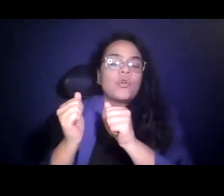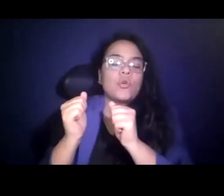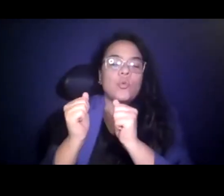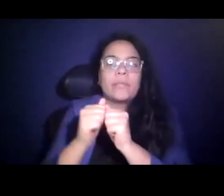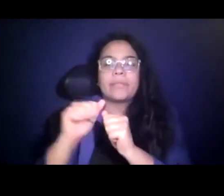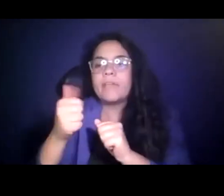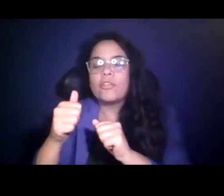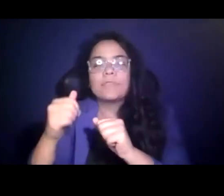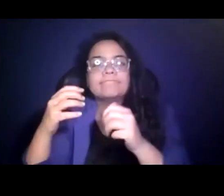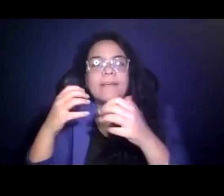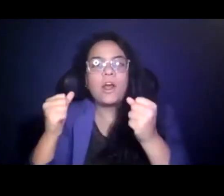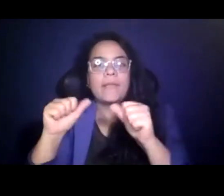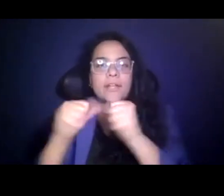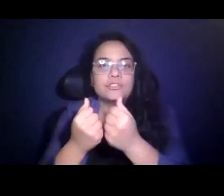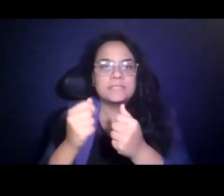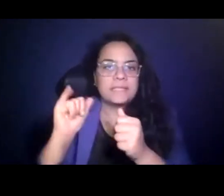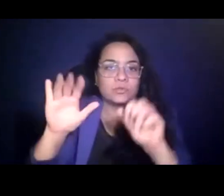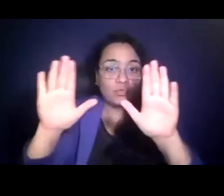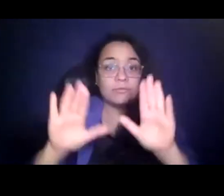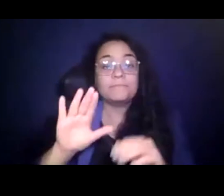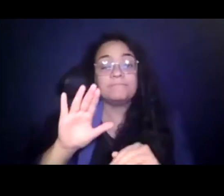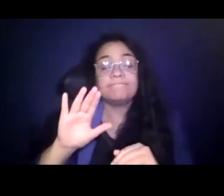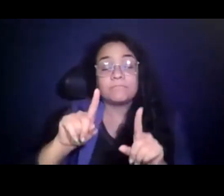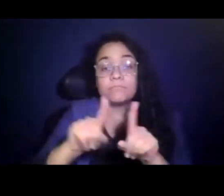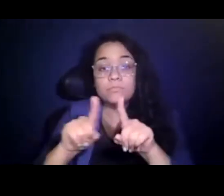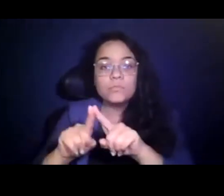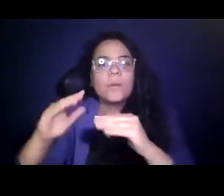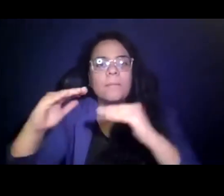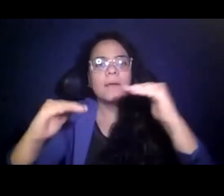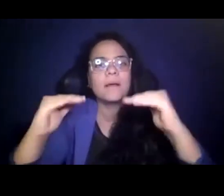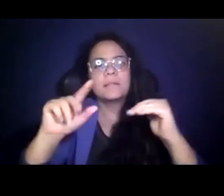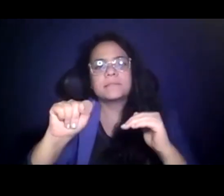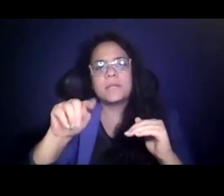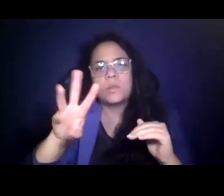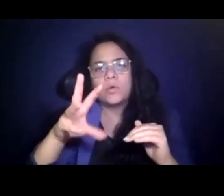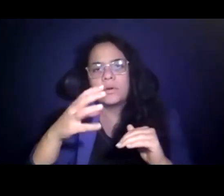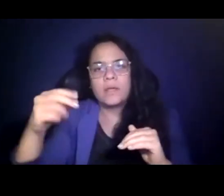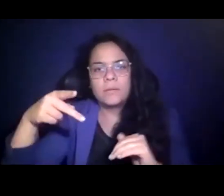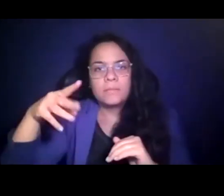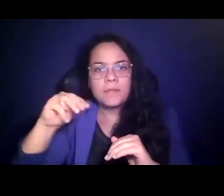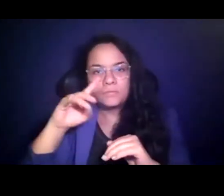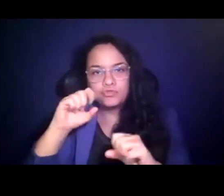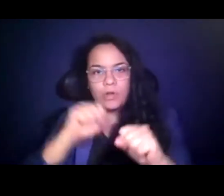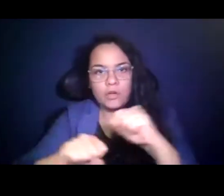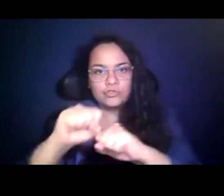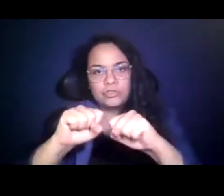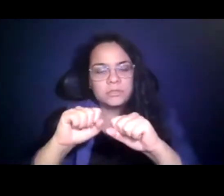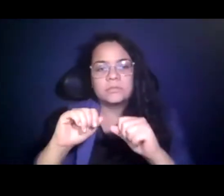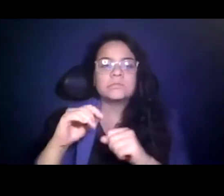15:16:46 And then finally when it's safe to do so, a balance of telework and other TDM strategies, we're looking to return to the full in-person